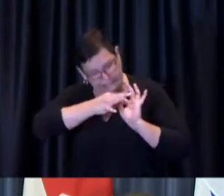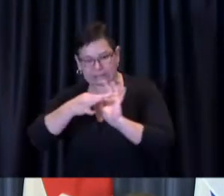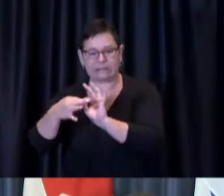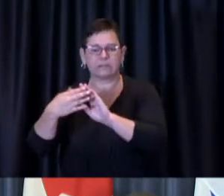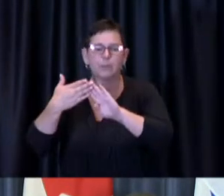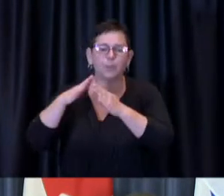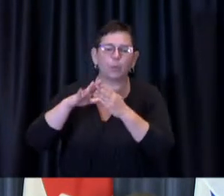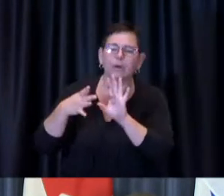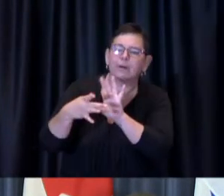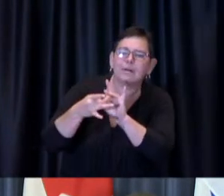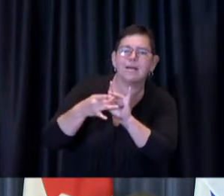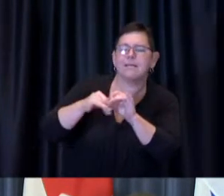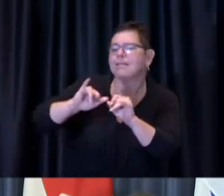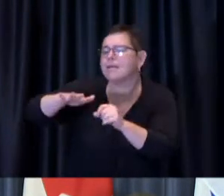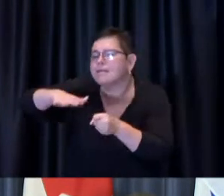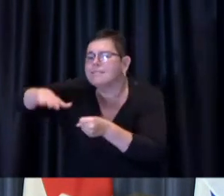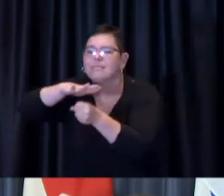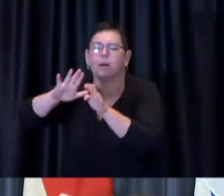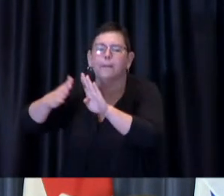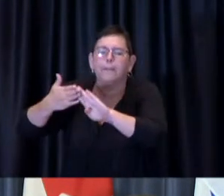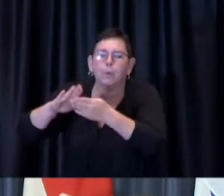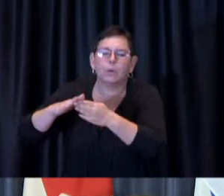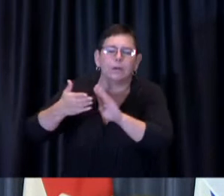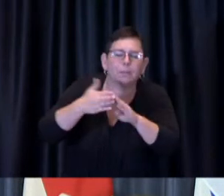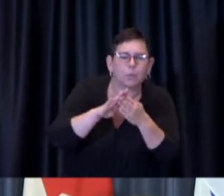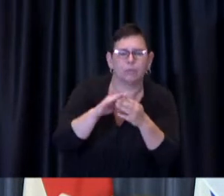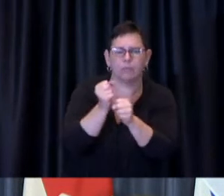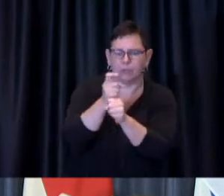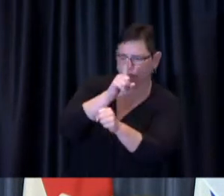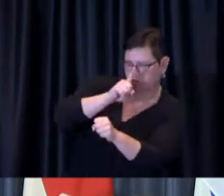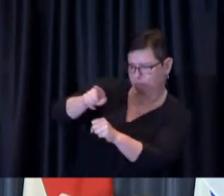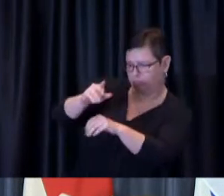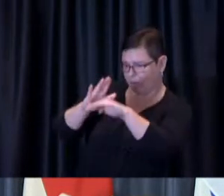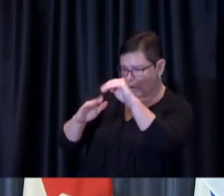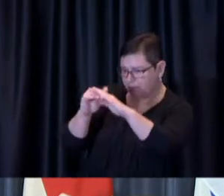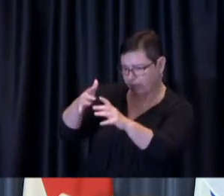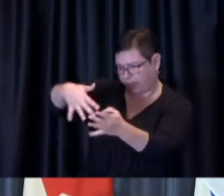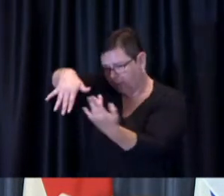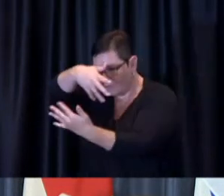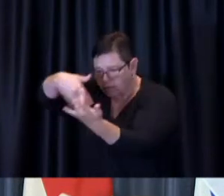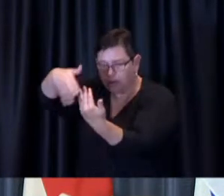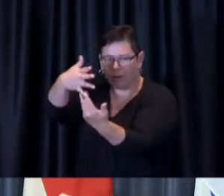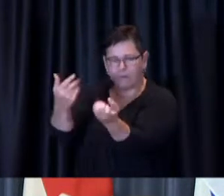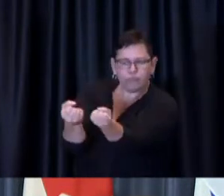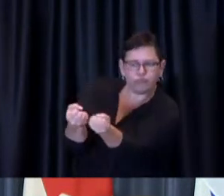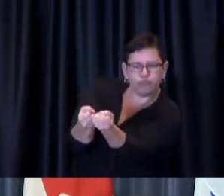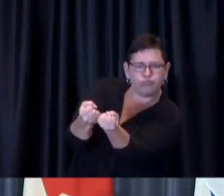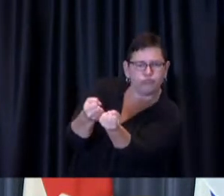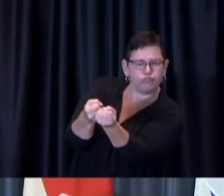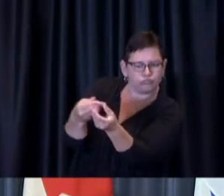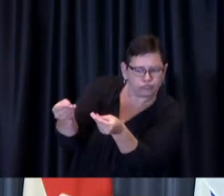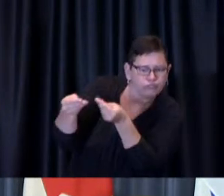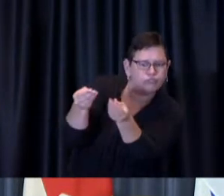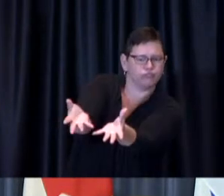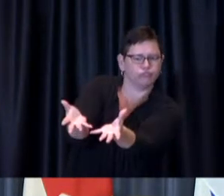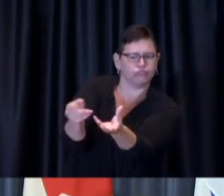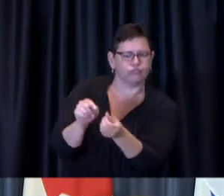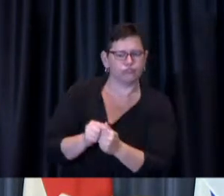at locations that they're comfortable with and that they frequent in order to help remove any remaining barriers to access to vaccines.